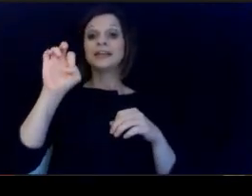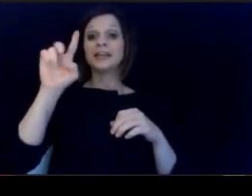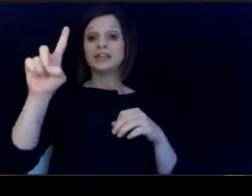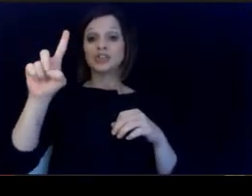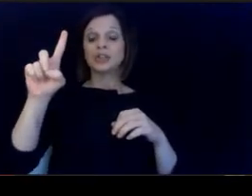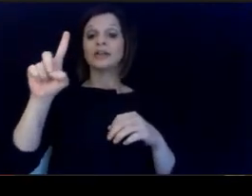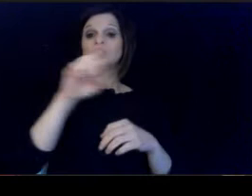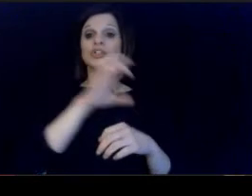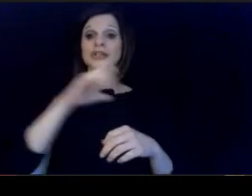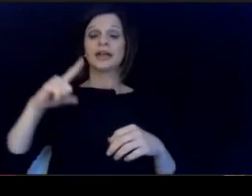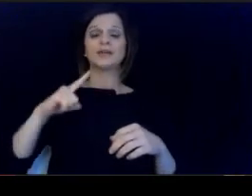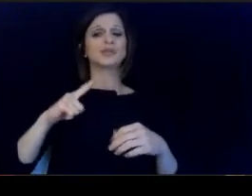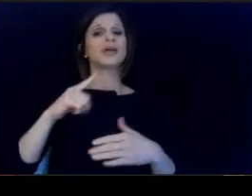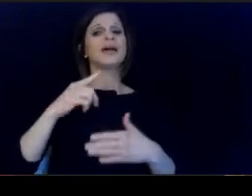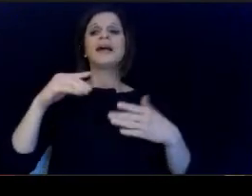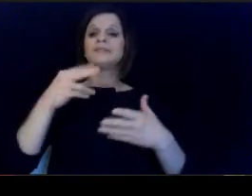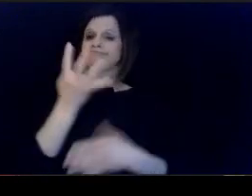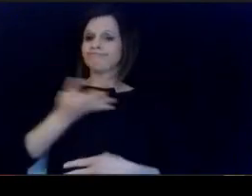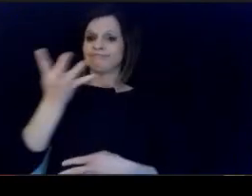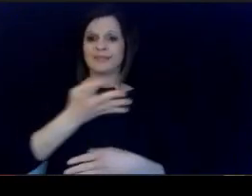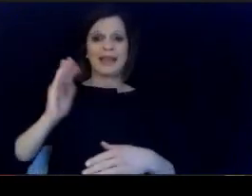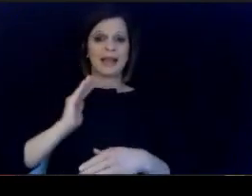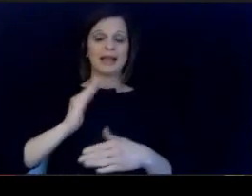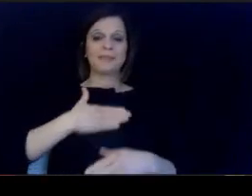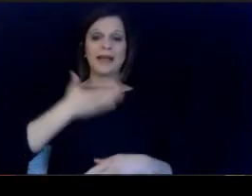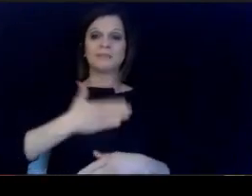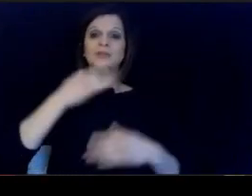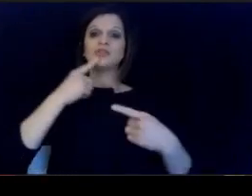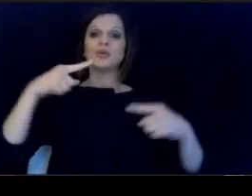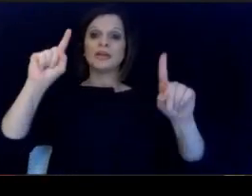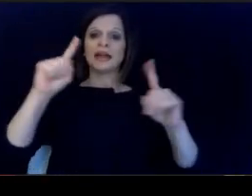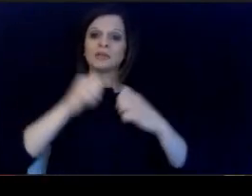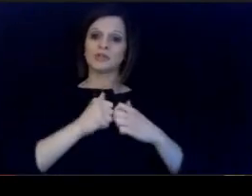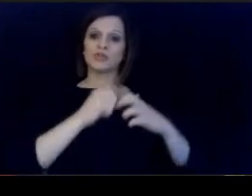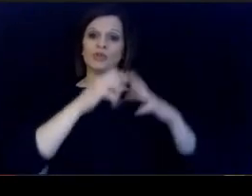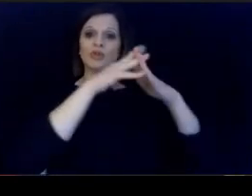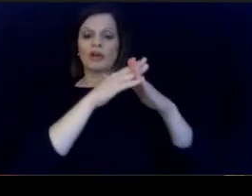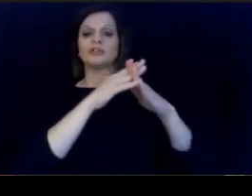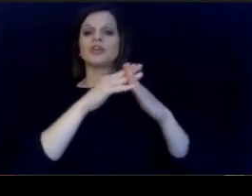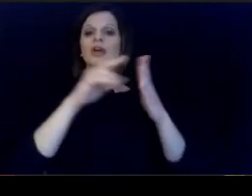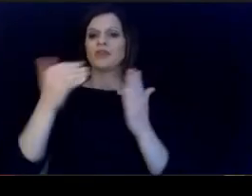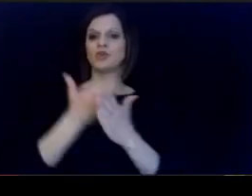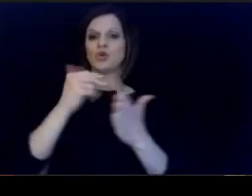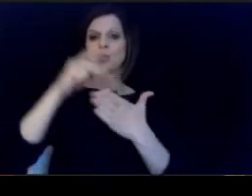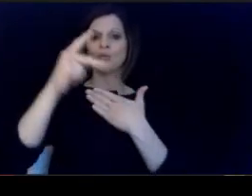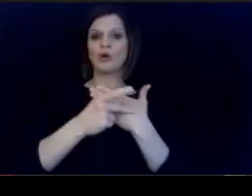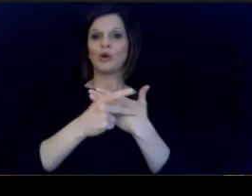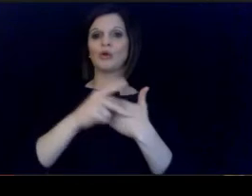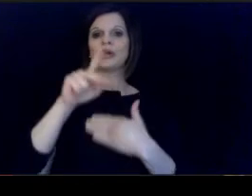I am pleased to announce the relaunch of the Kentucky. Academy for Equity in Teaching this.